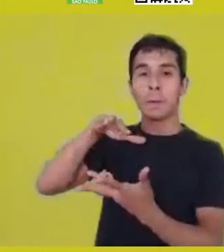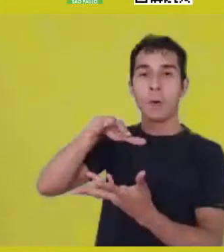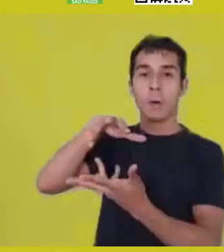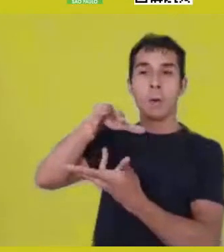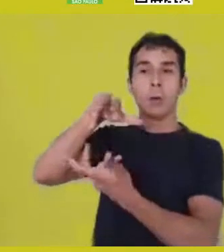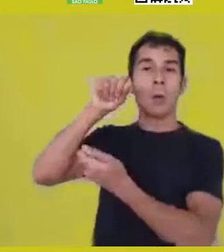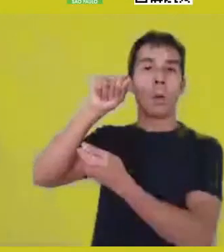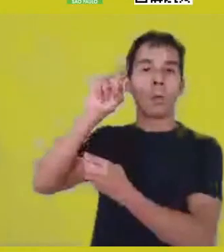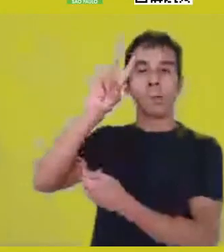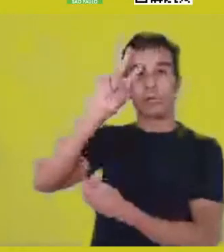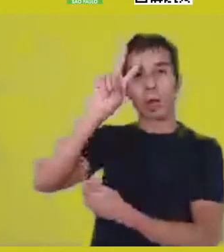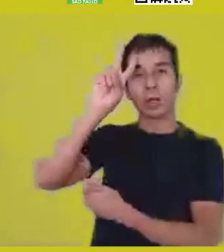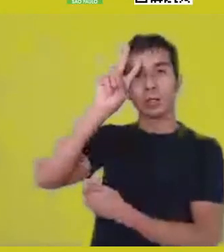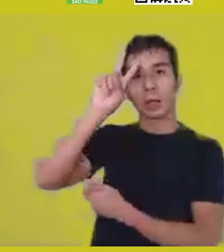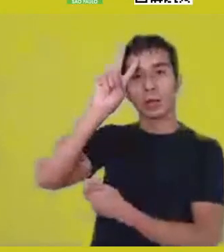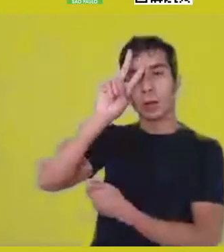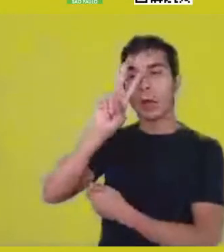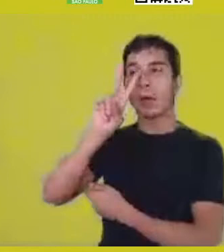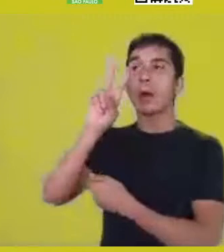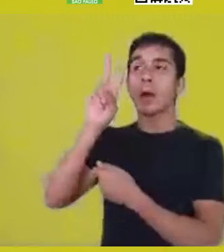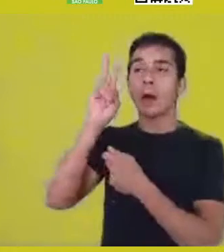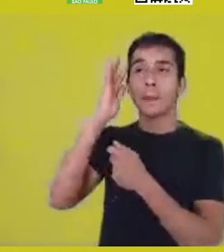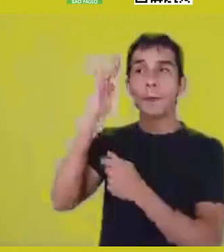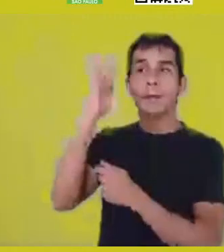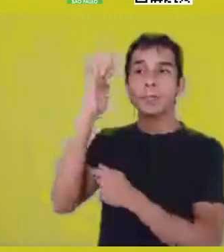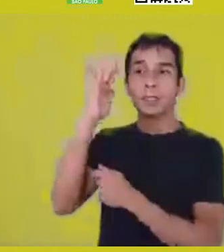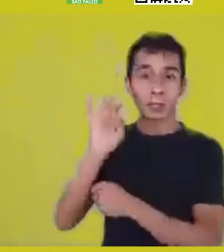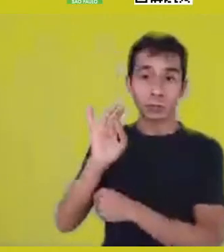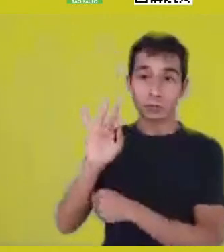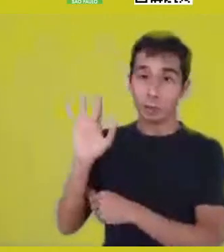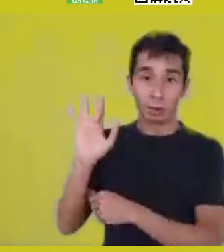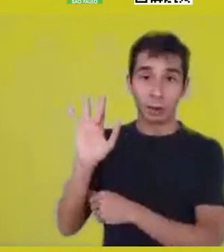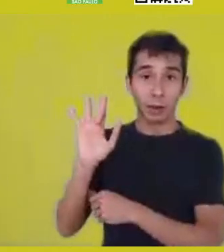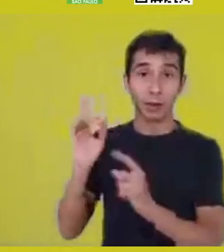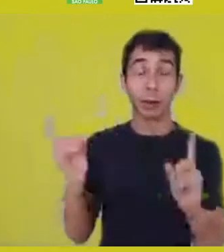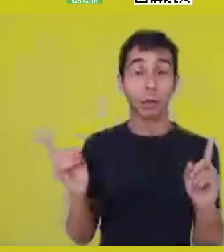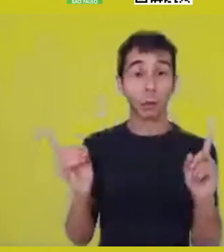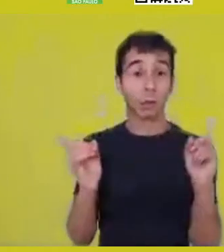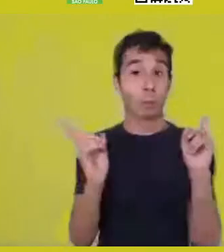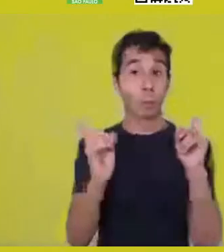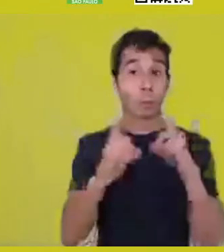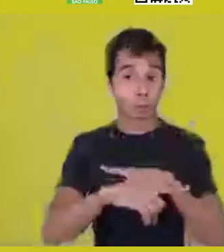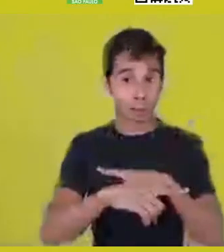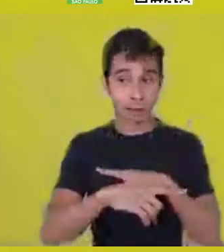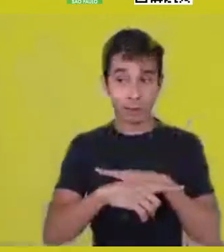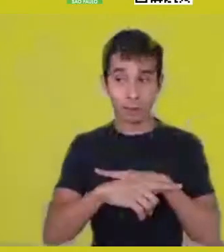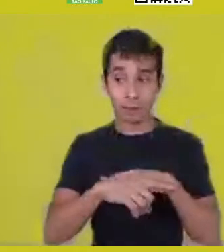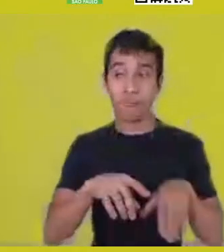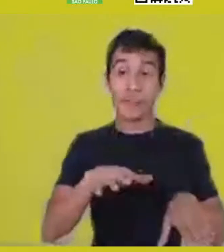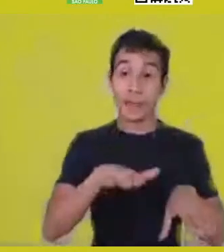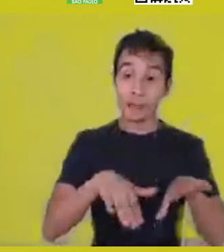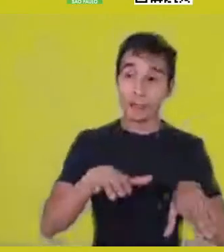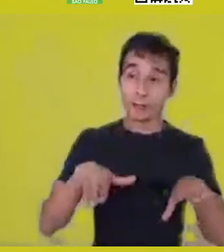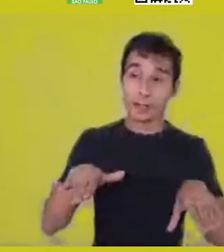weaker place; quite the contrary. Many times, dreams inform